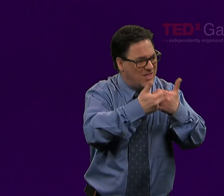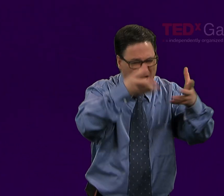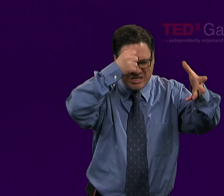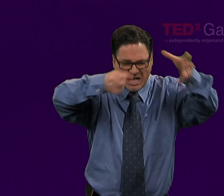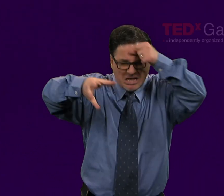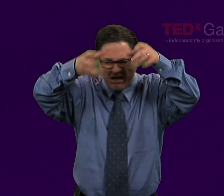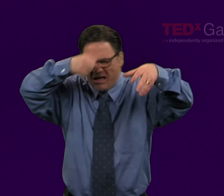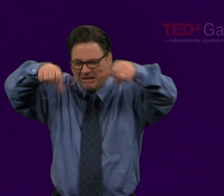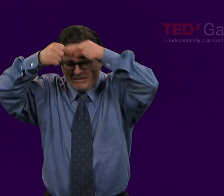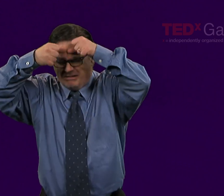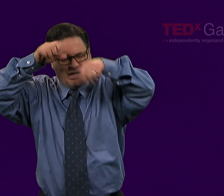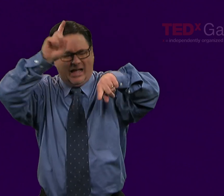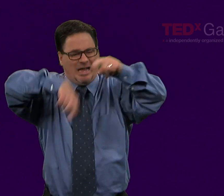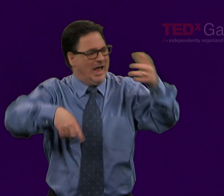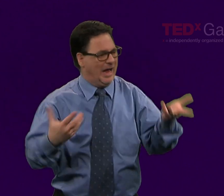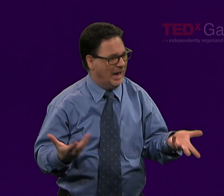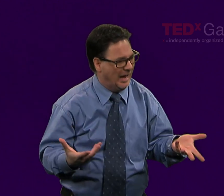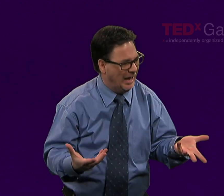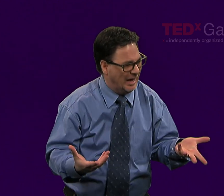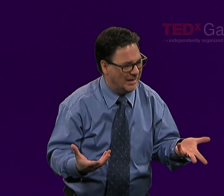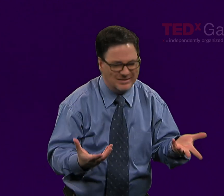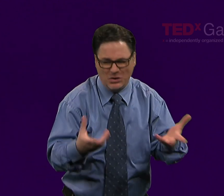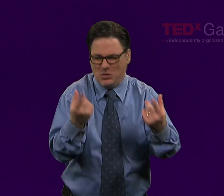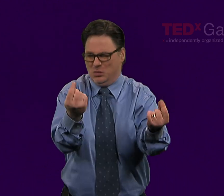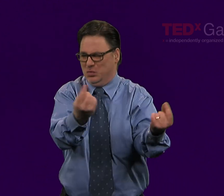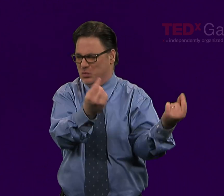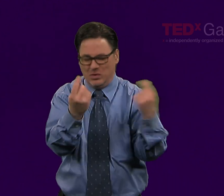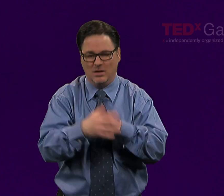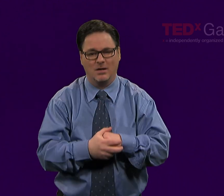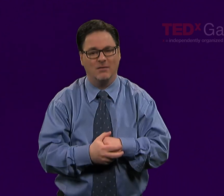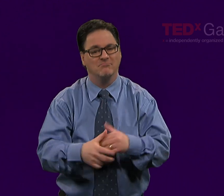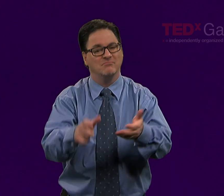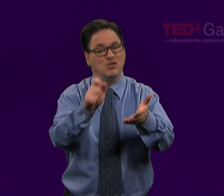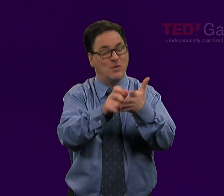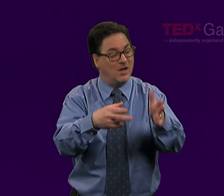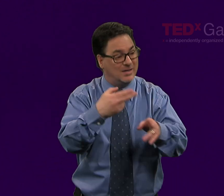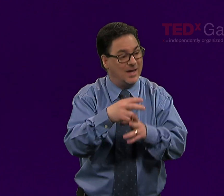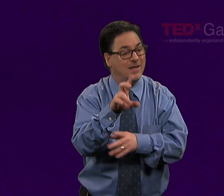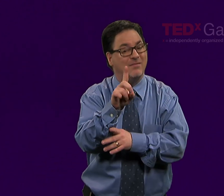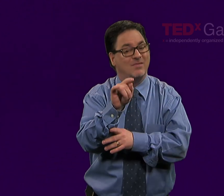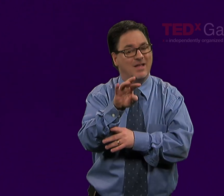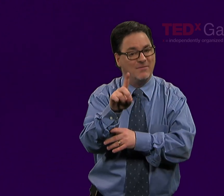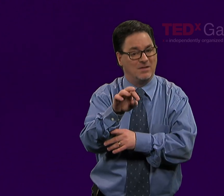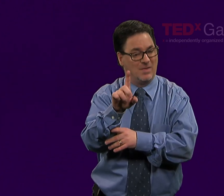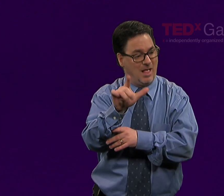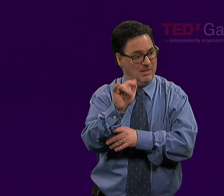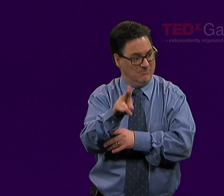Remember, we cannot possibly recall every single thing that we encounter. We can't do it.